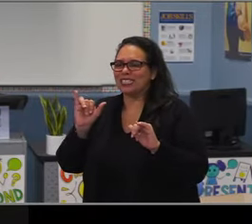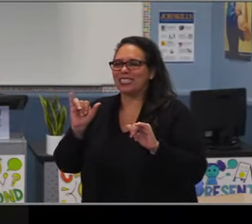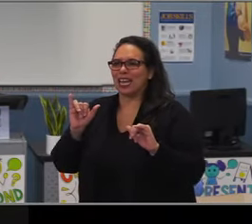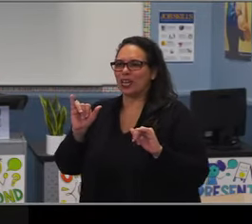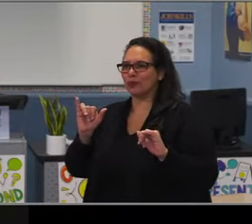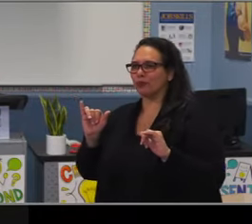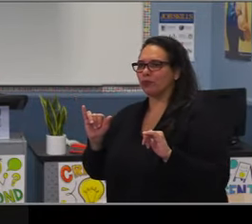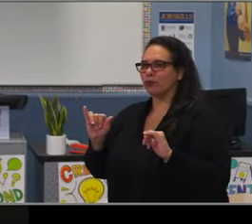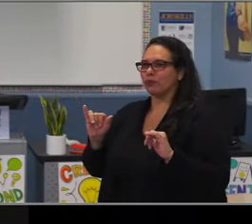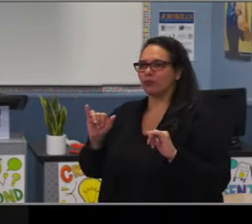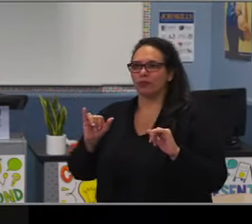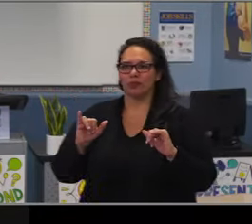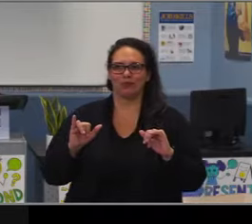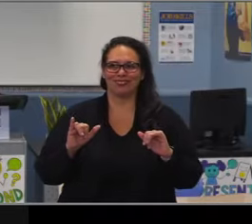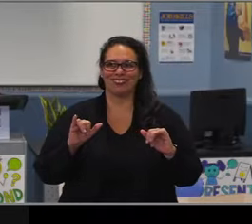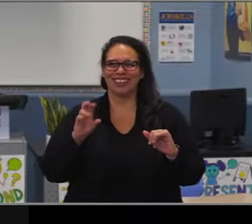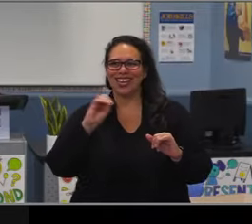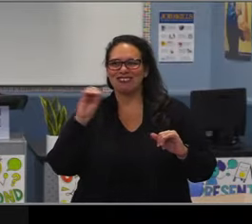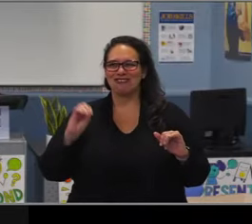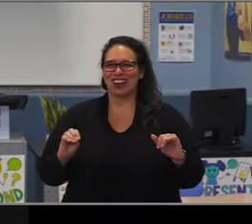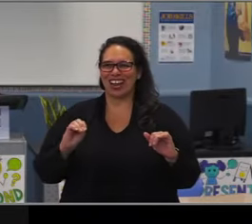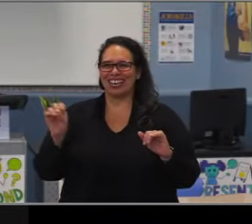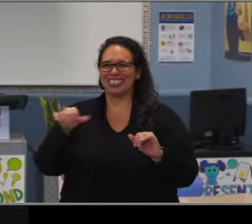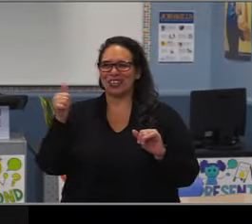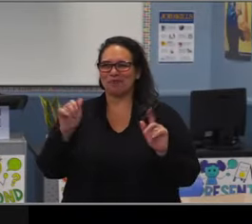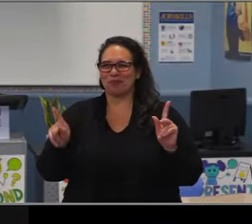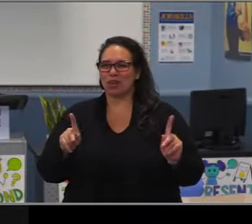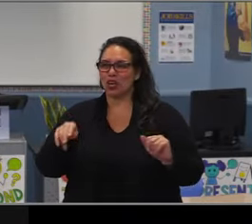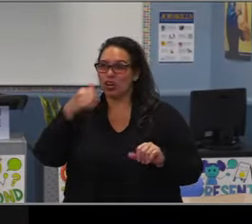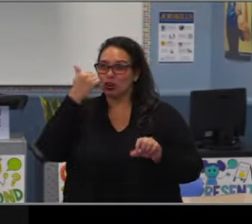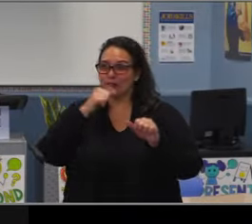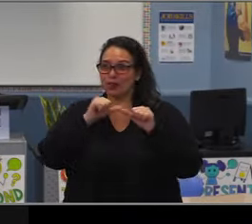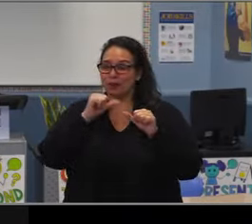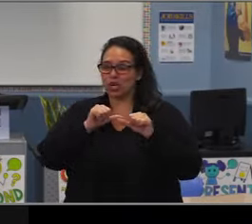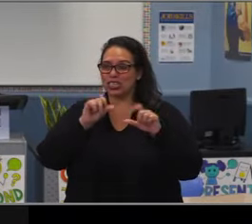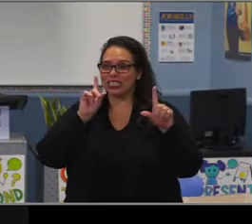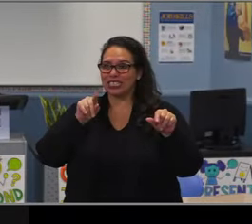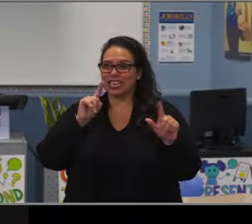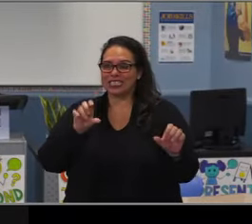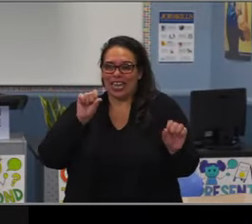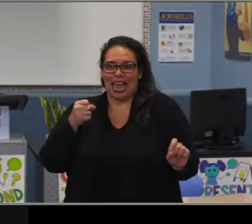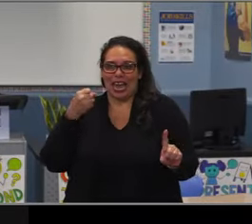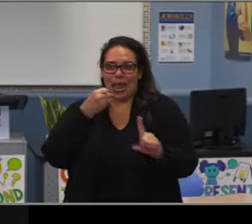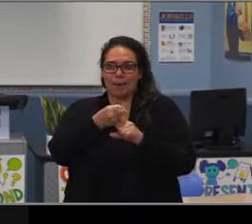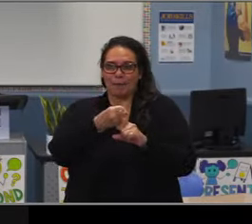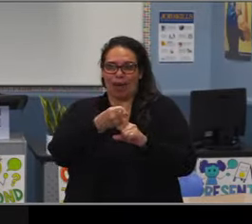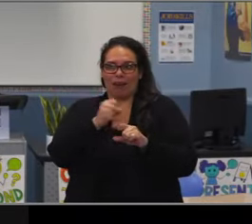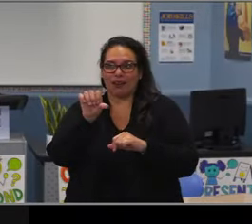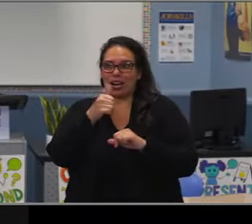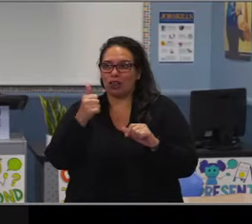which really what that tells us is that suspensions don't impact LatinX students any differently than they impact non LatinX students